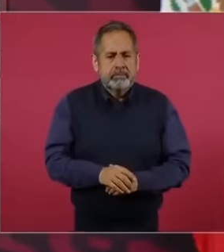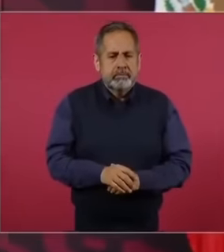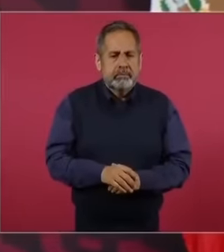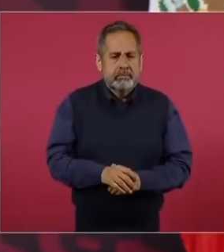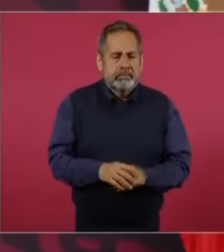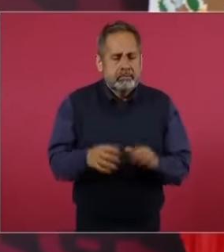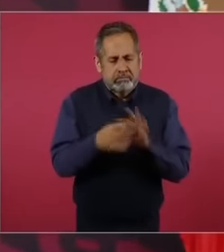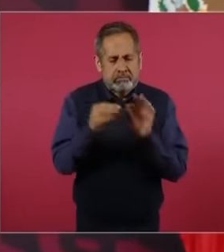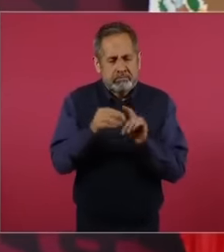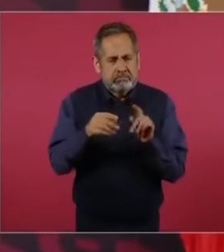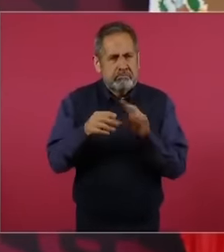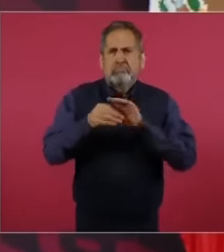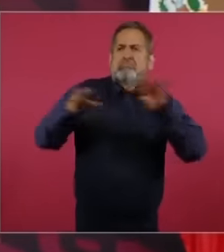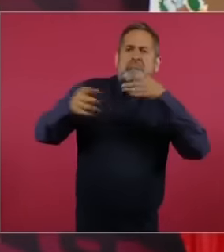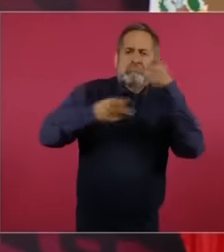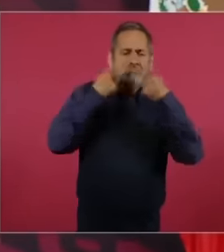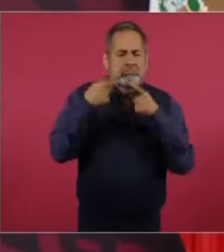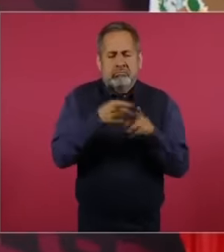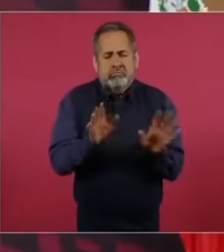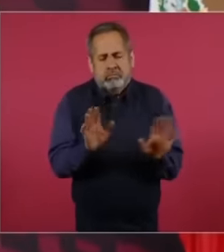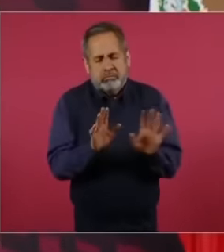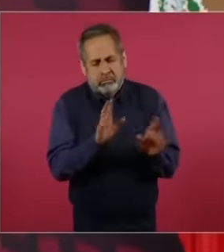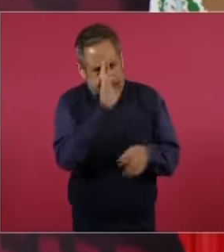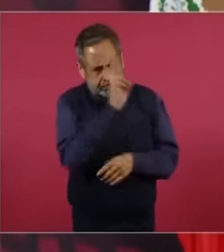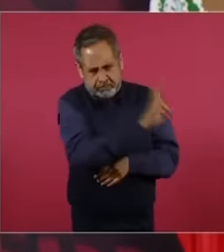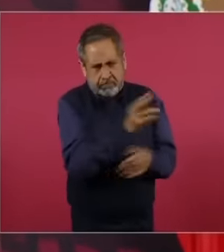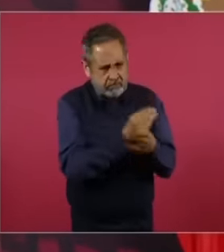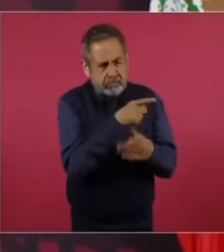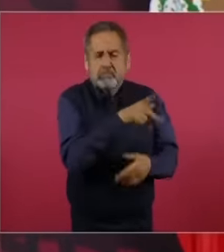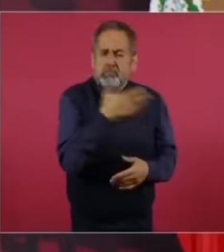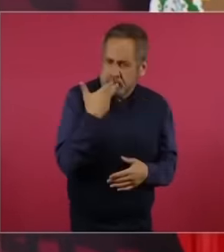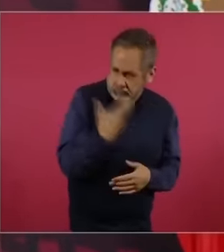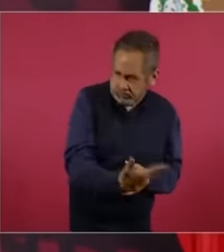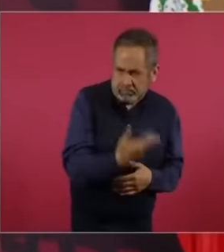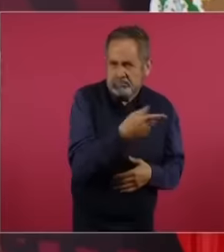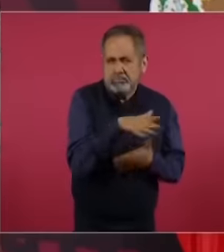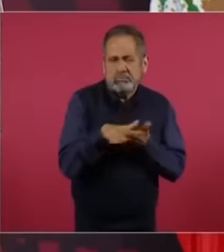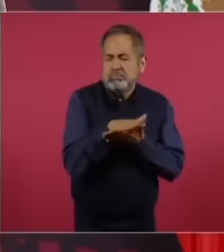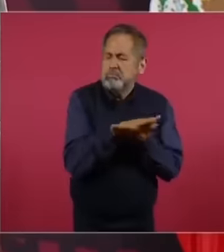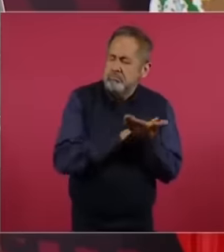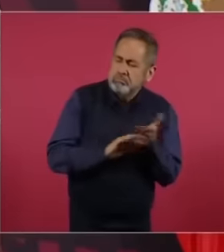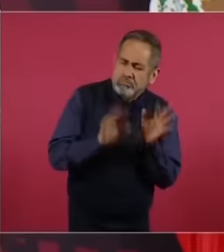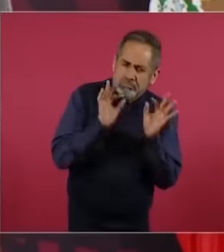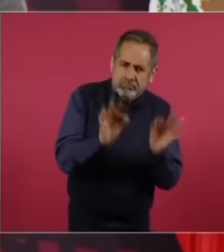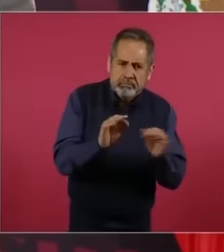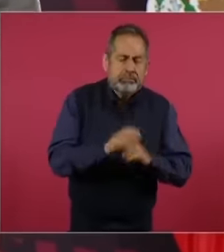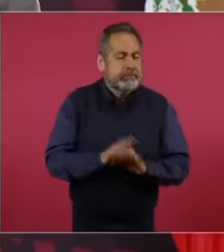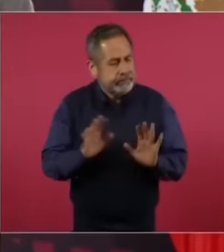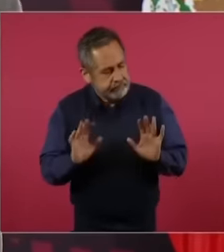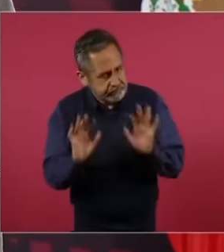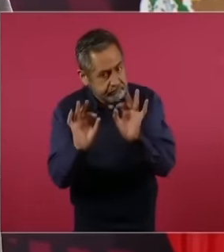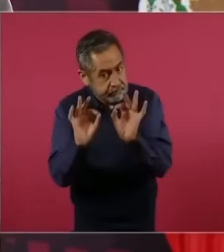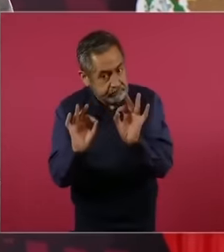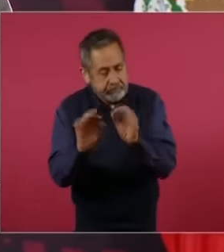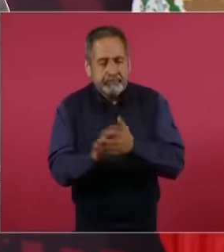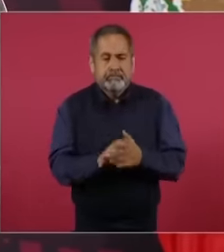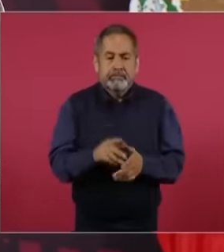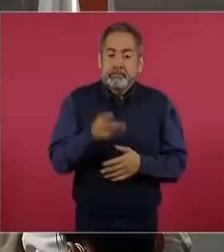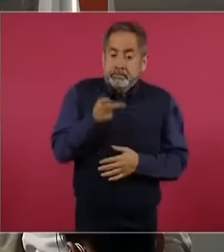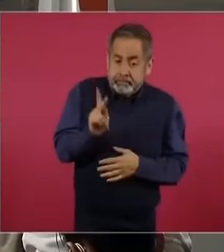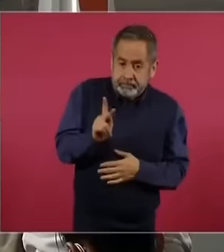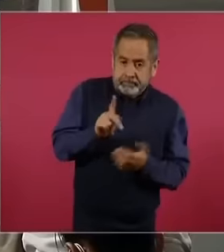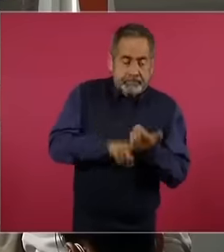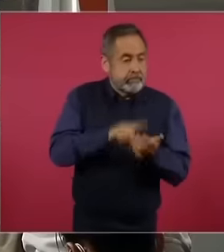an issue, however, there are other people like You